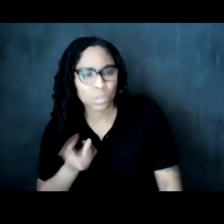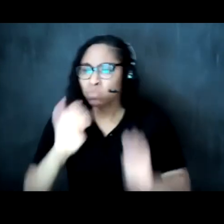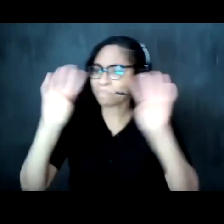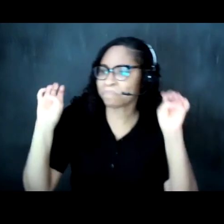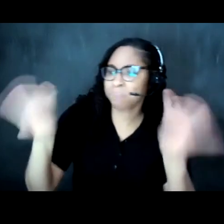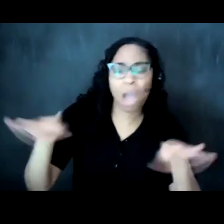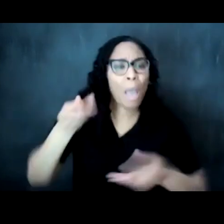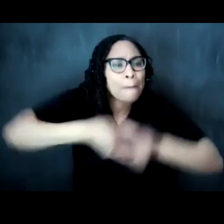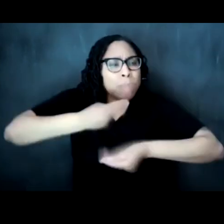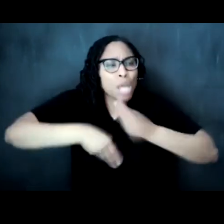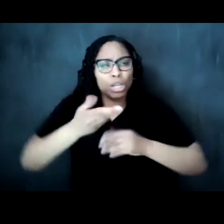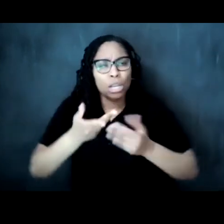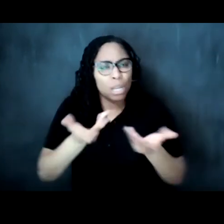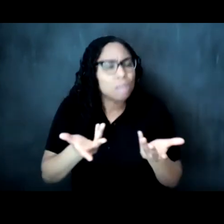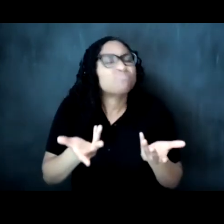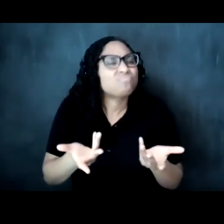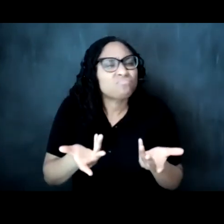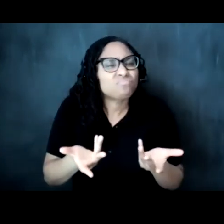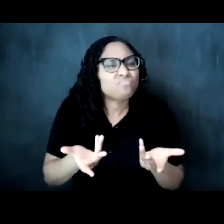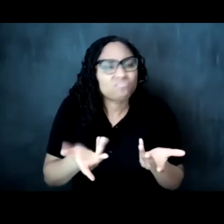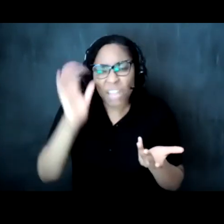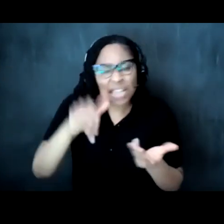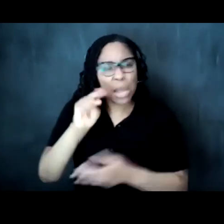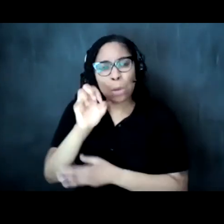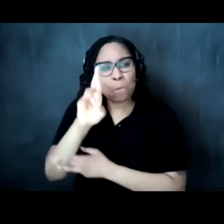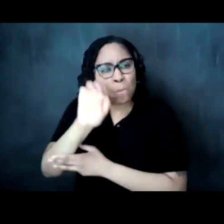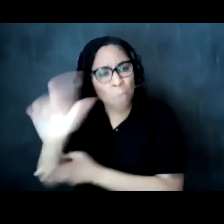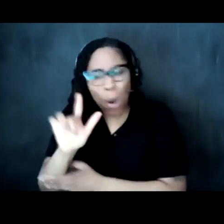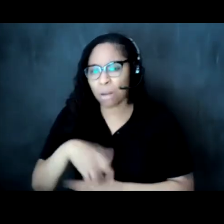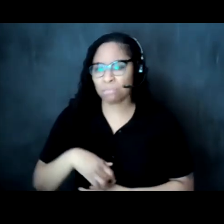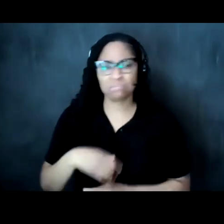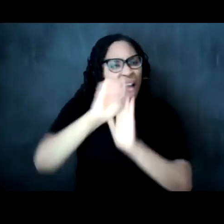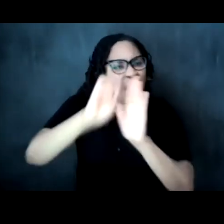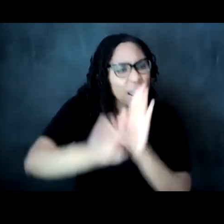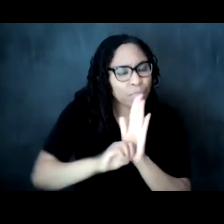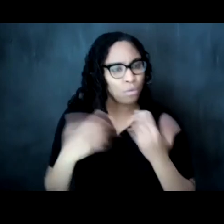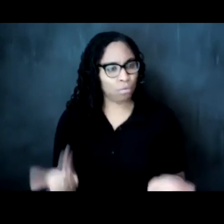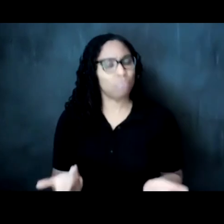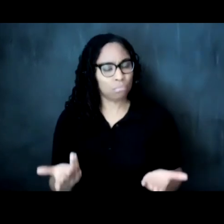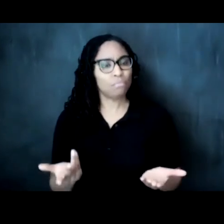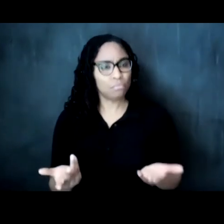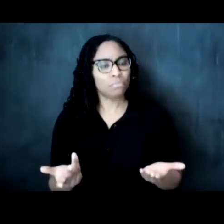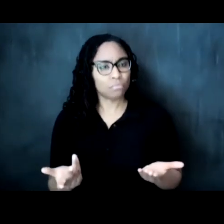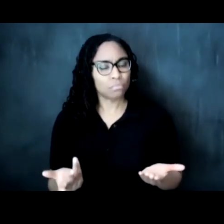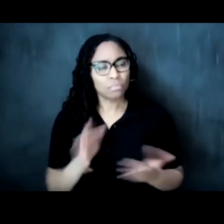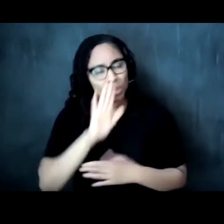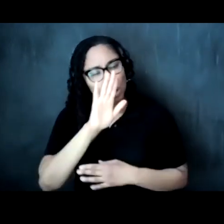are moral and ethical documents budgets reflect the ethical visions of the institution how are we